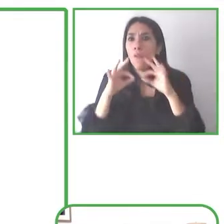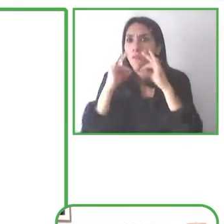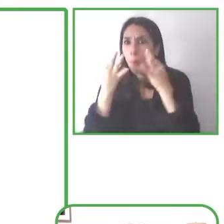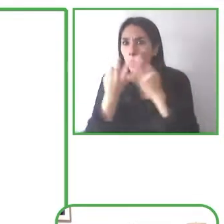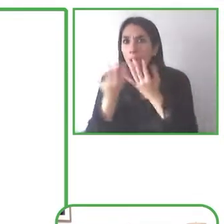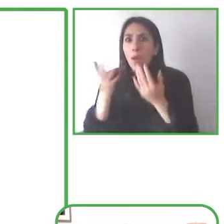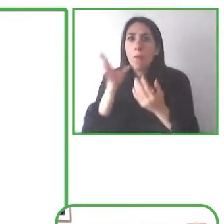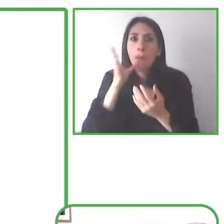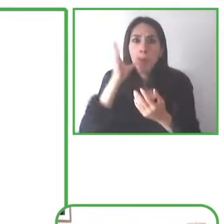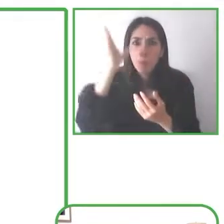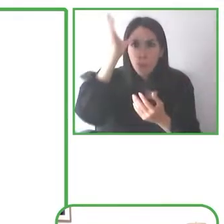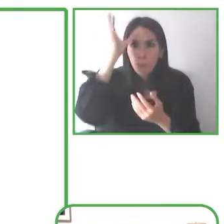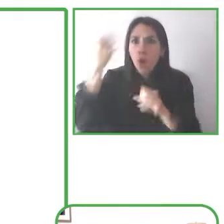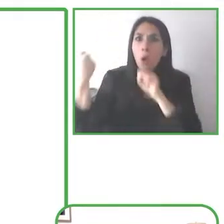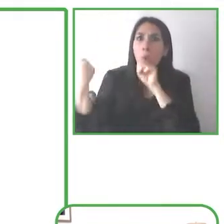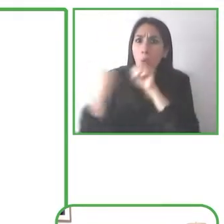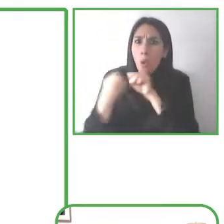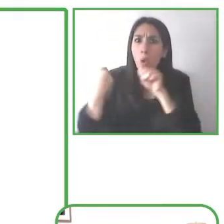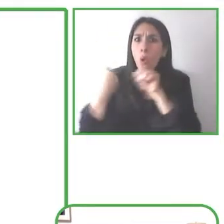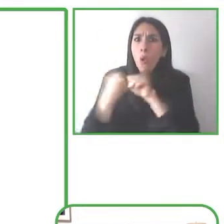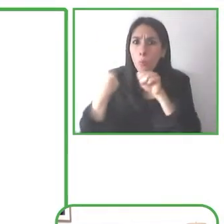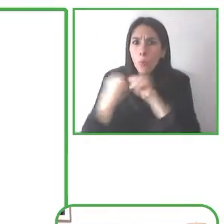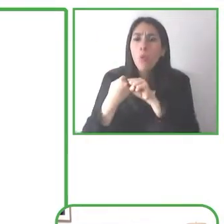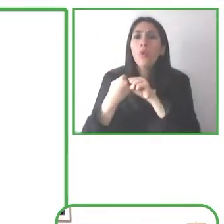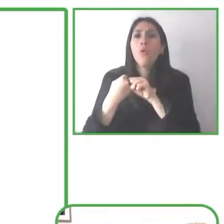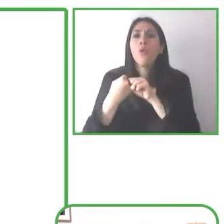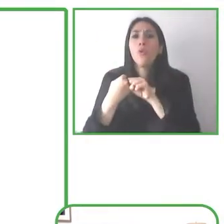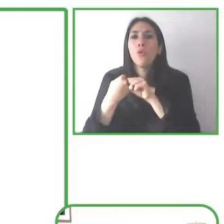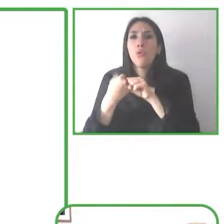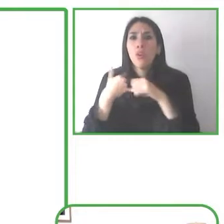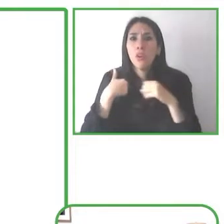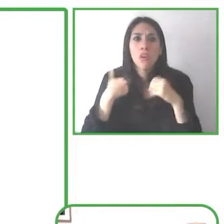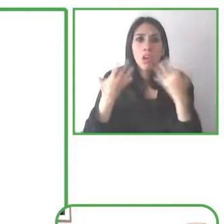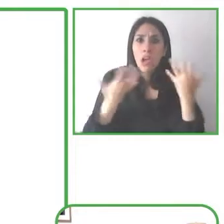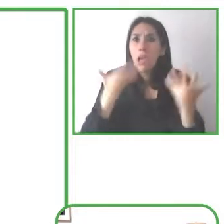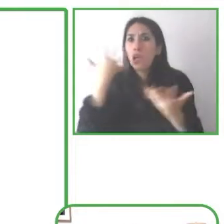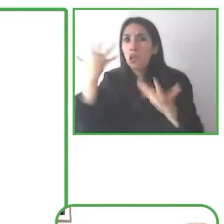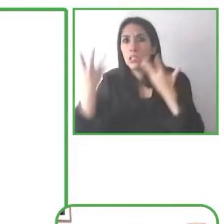books aloud to me and it was amazing of them to be able to do that but over